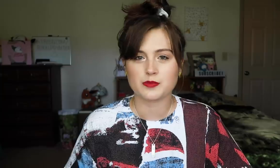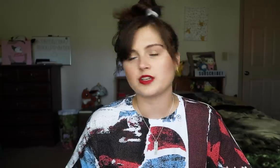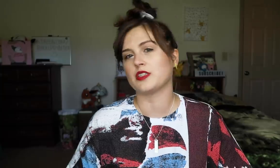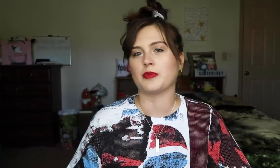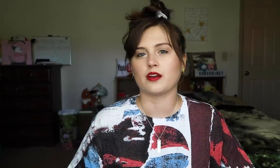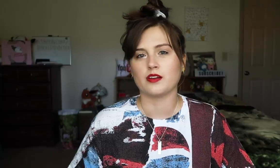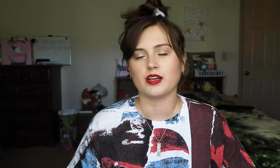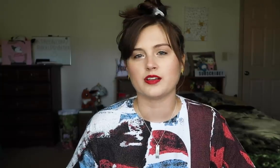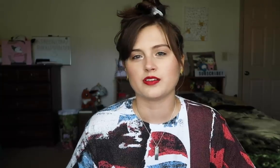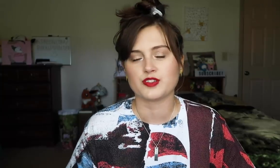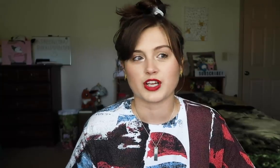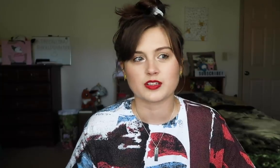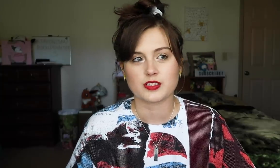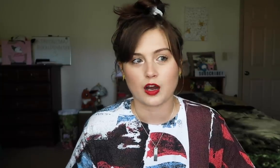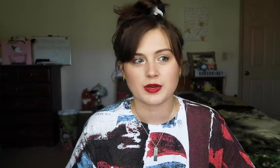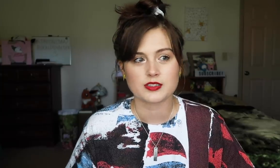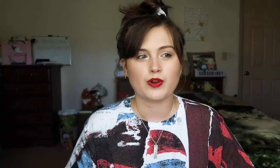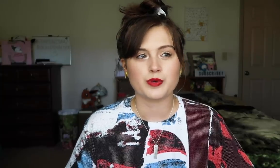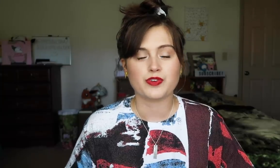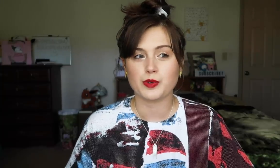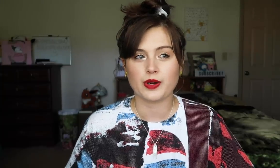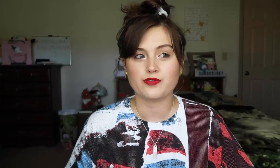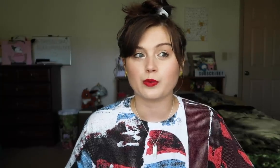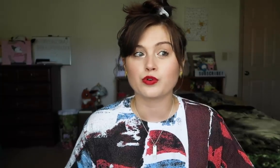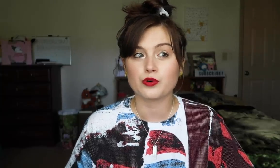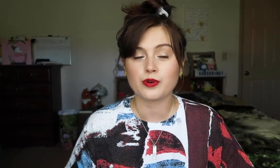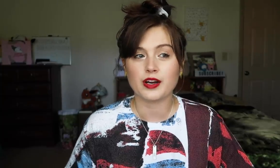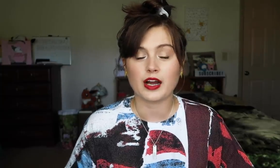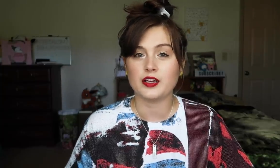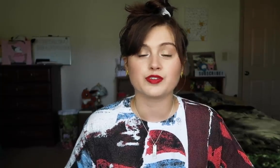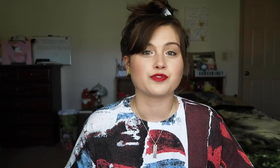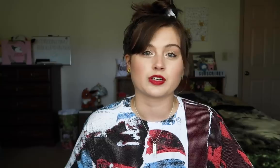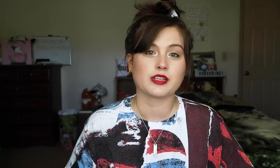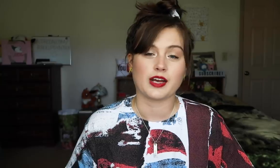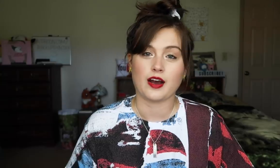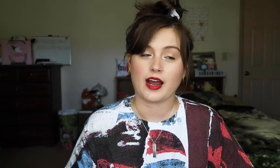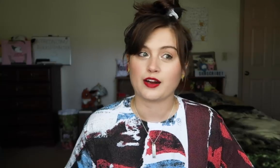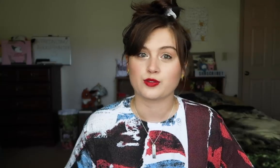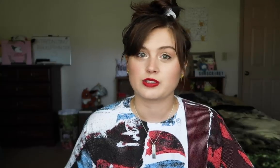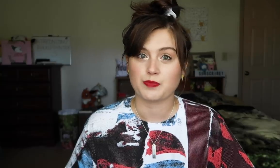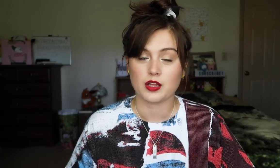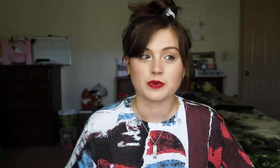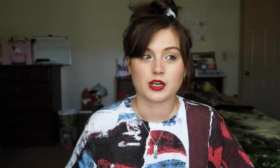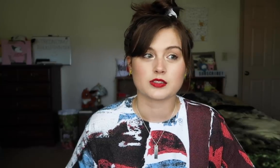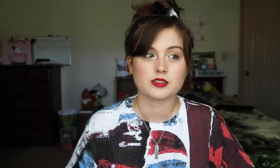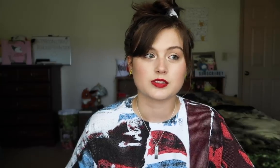There was a bit of a debate in Jessica's comments. Fubu, Feb-uary, Febru-ary. I even forget how to actually spell it because